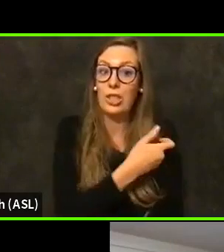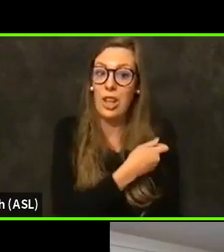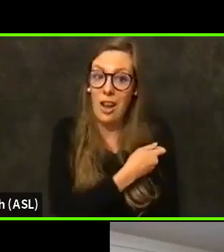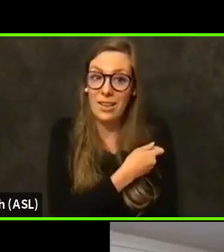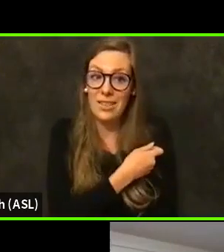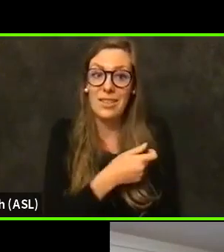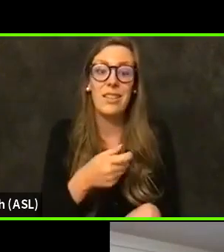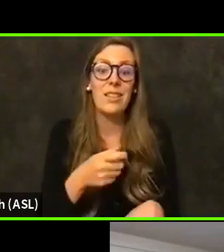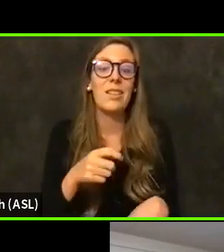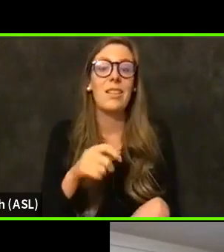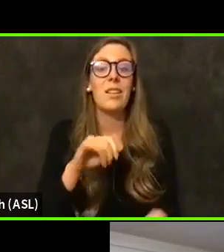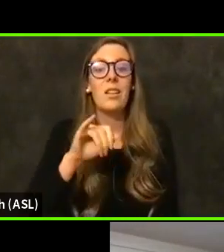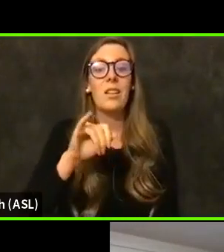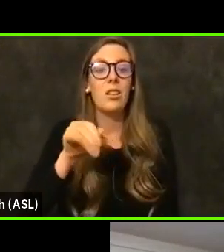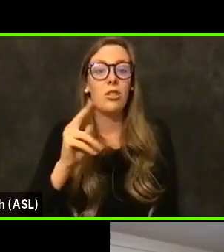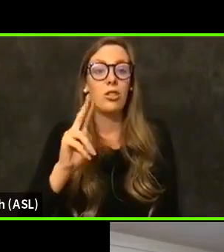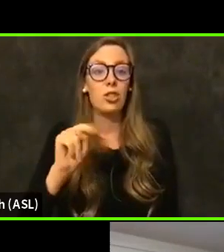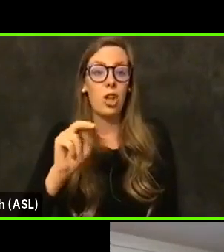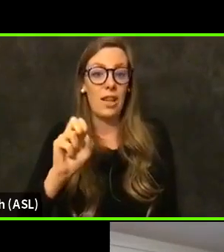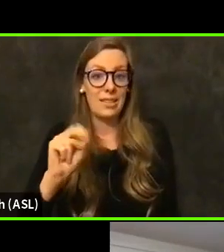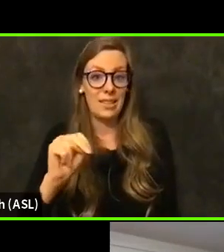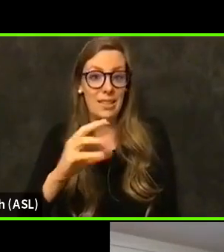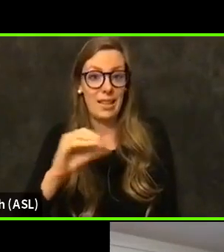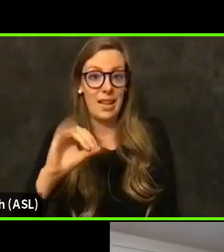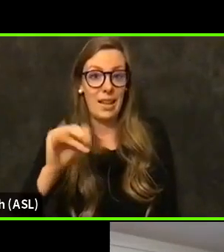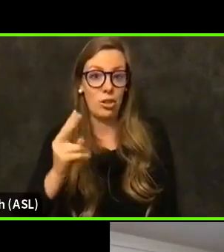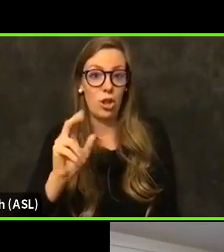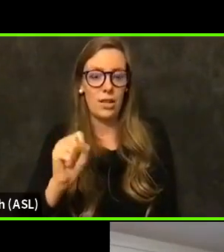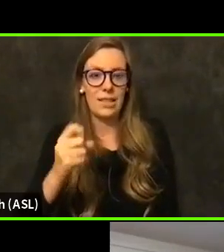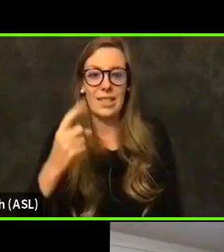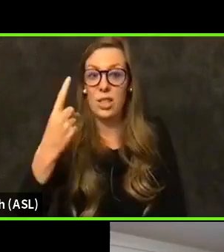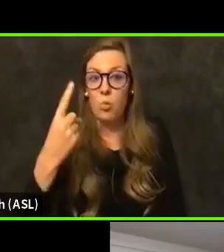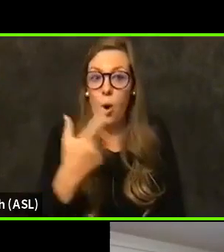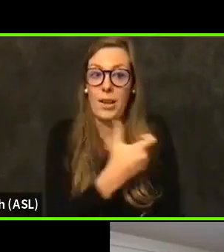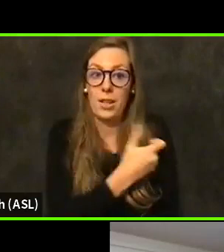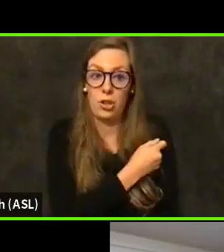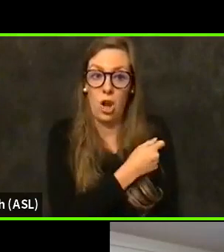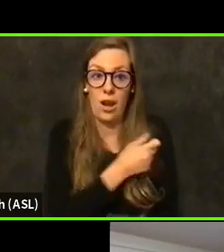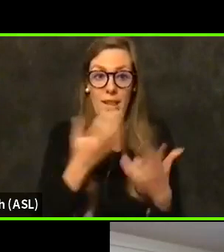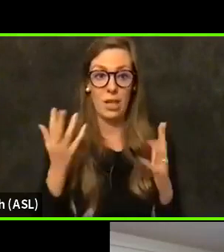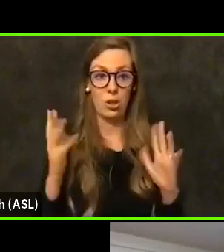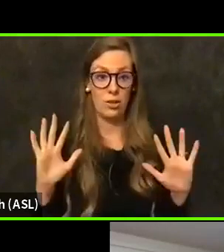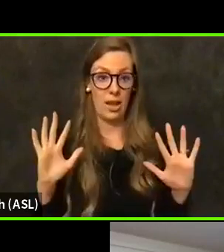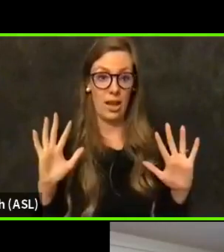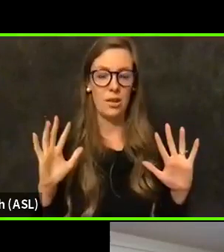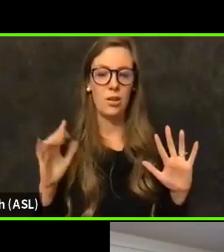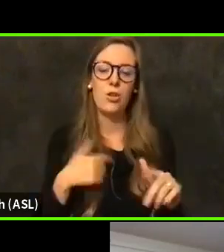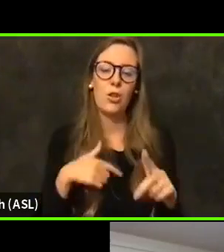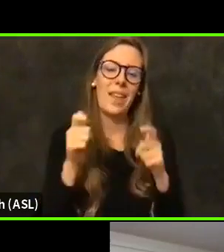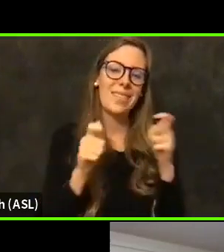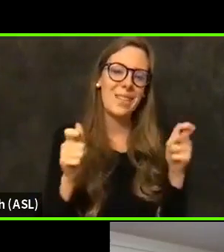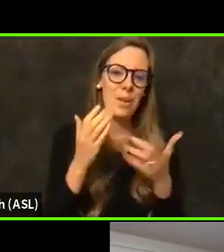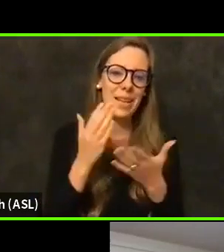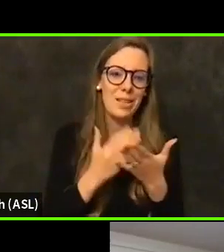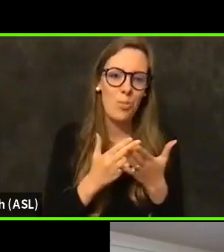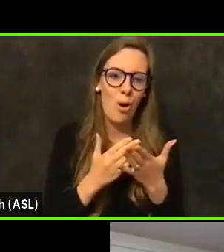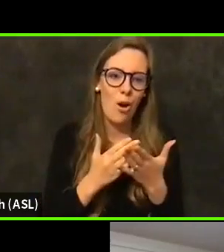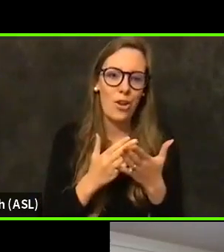a single shot in the arm, and you done so that that is our biggest challenge to allocations and having difficulty to plan this.